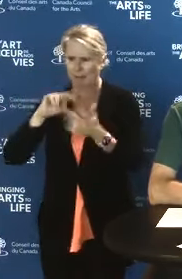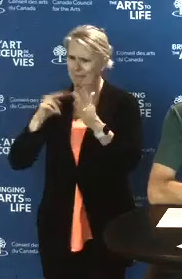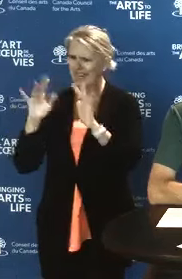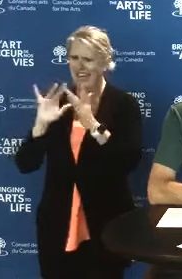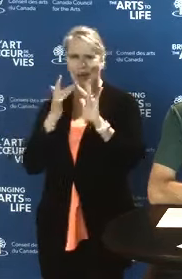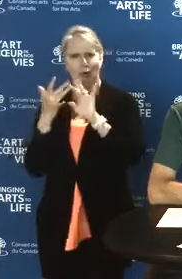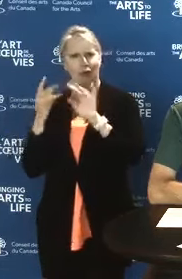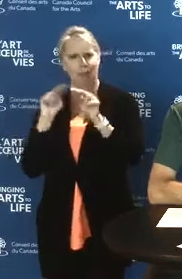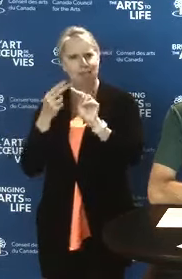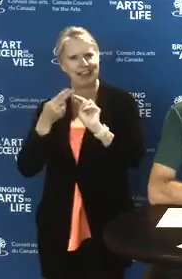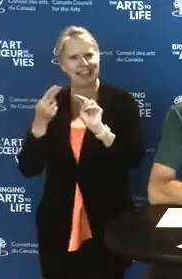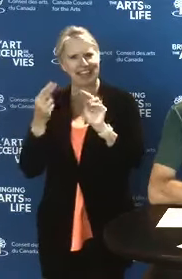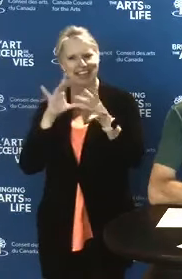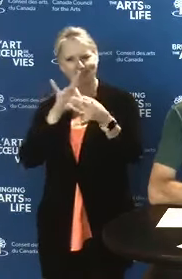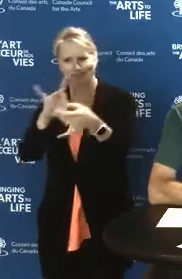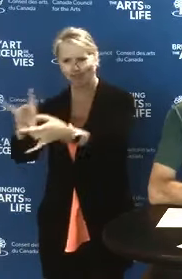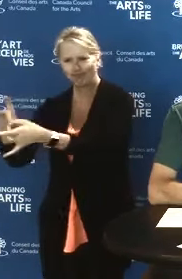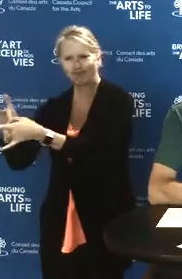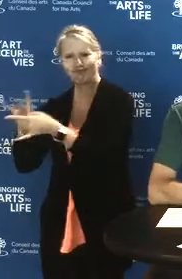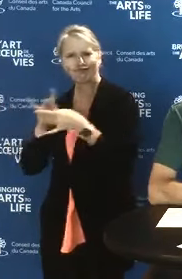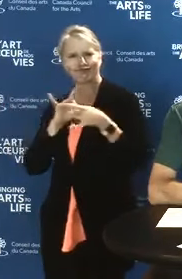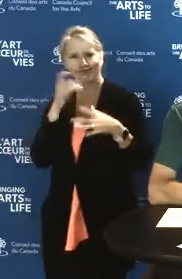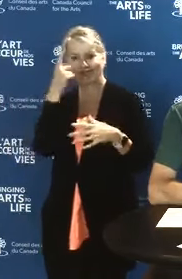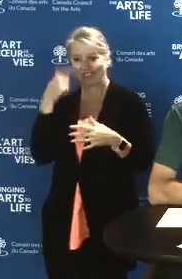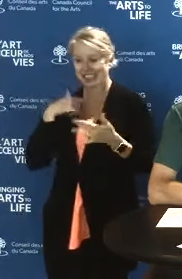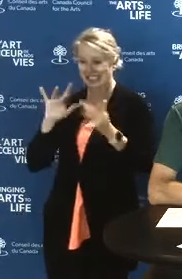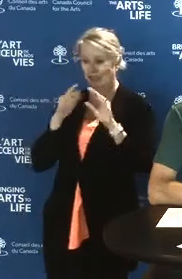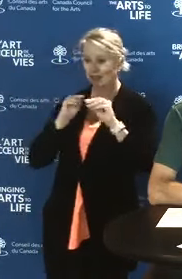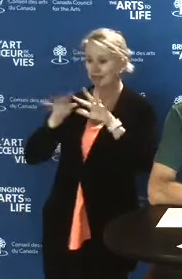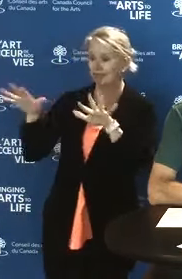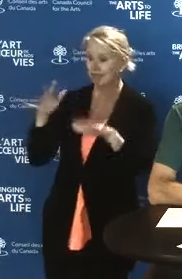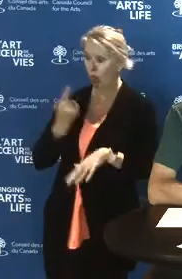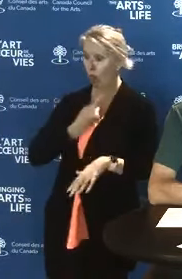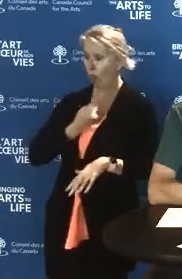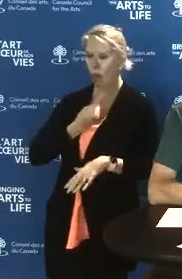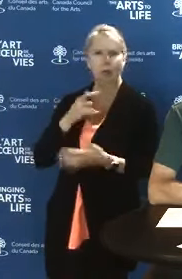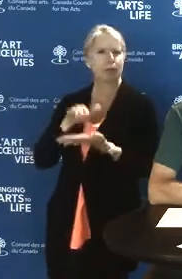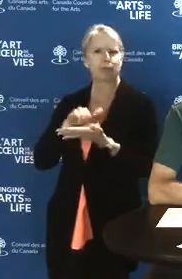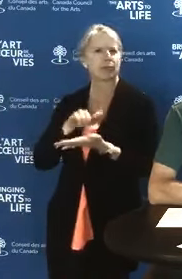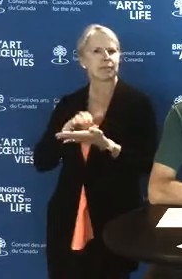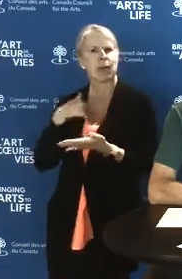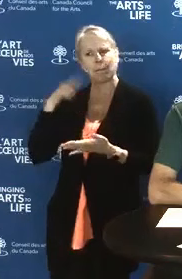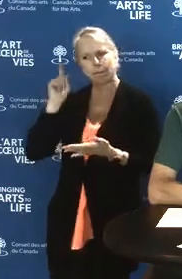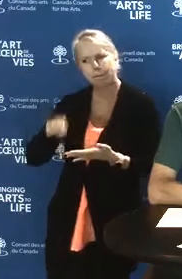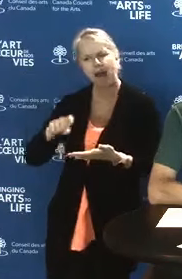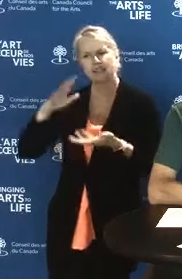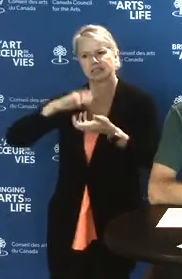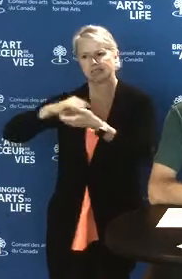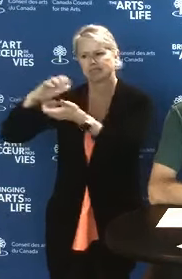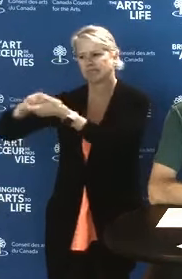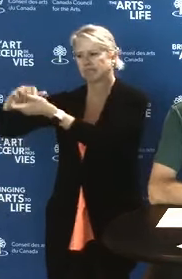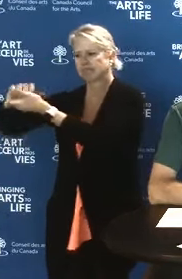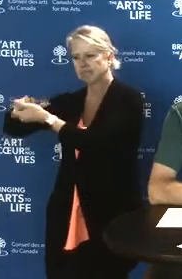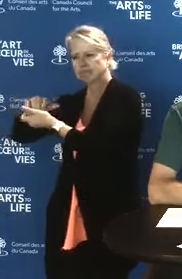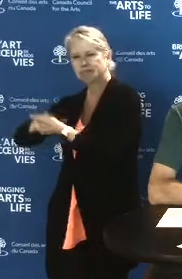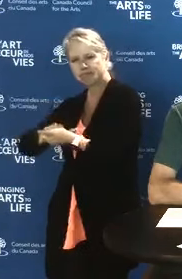because you cannot be digital on your own. You need to collaborate with others in order to succeed.